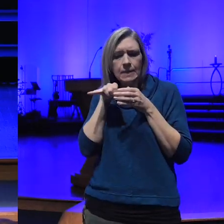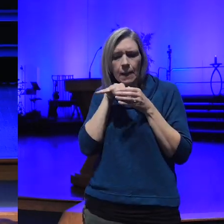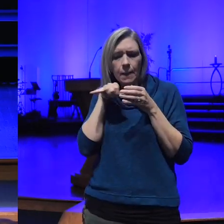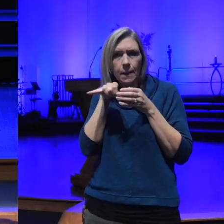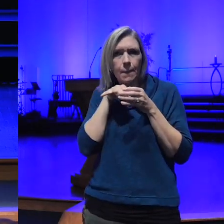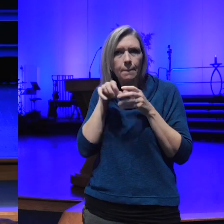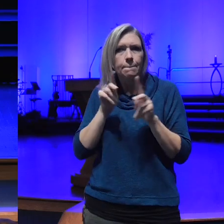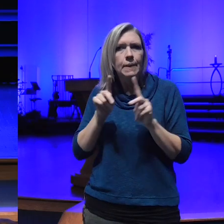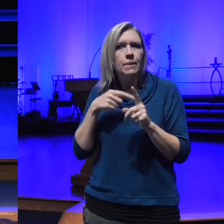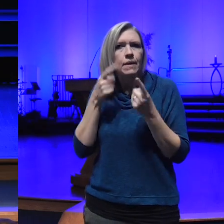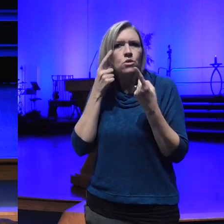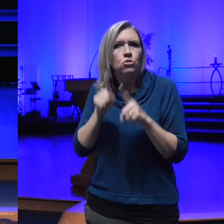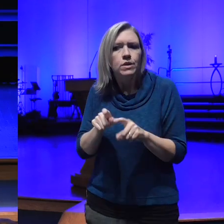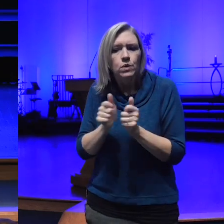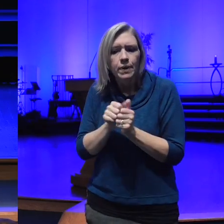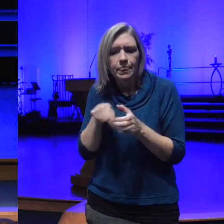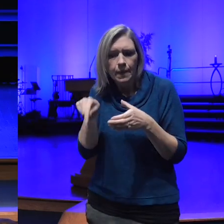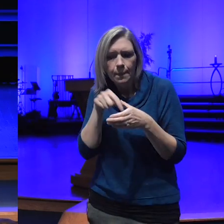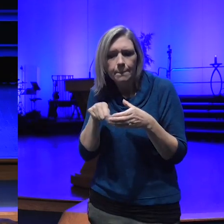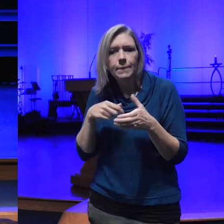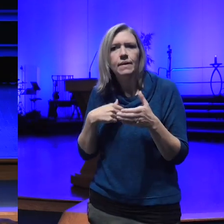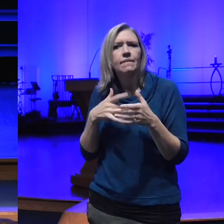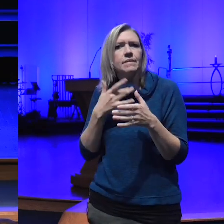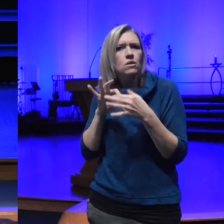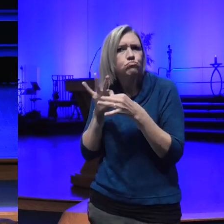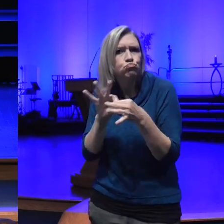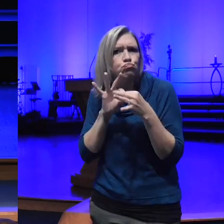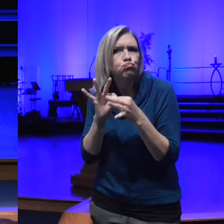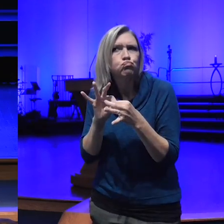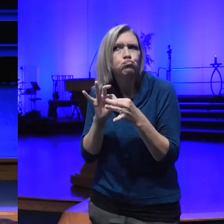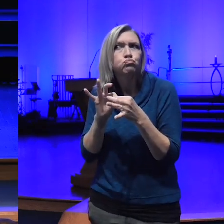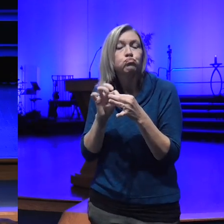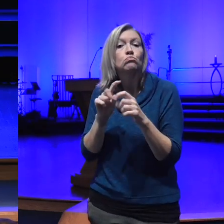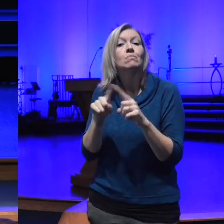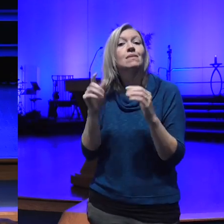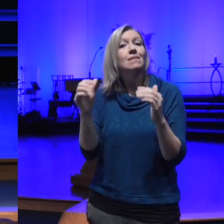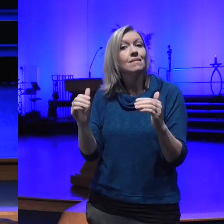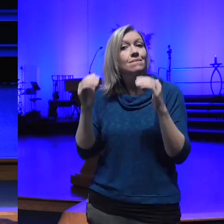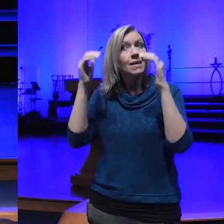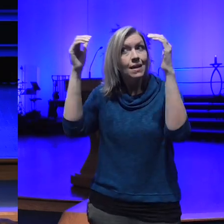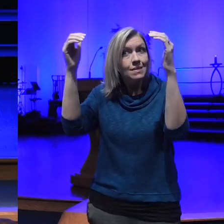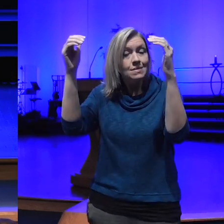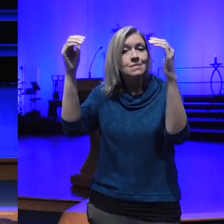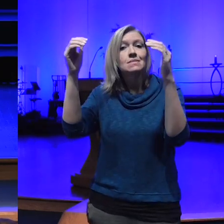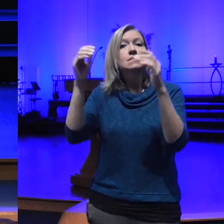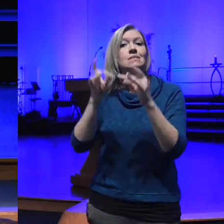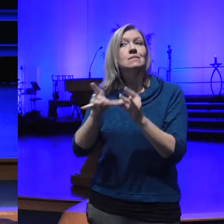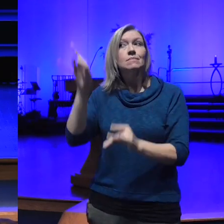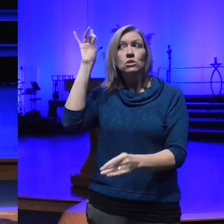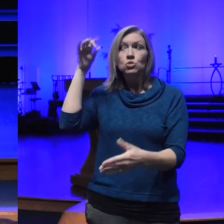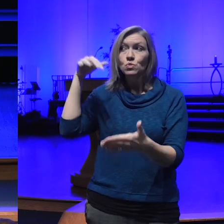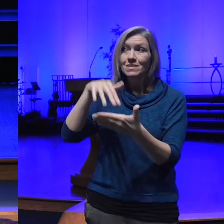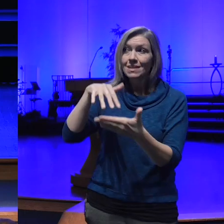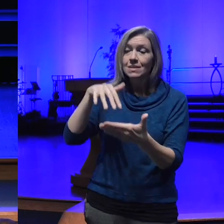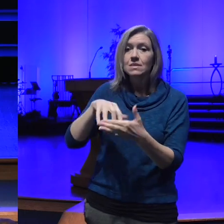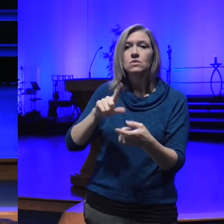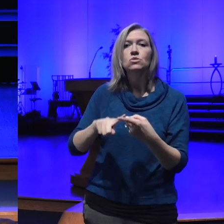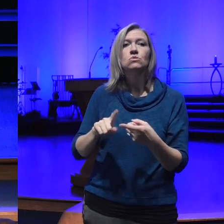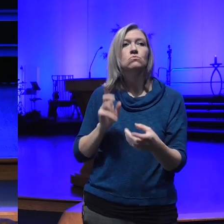feel one with Advanced spiritual studies is to hang out with people I disagree with and love